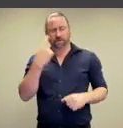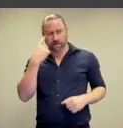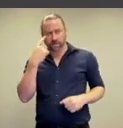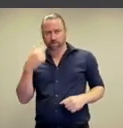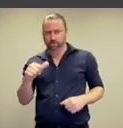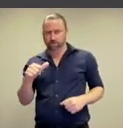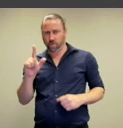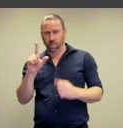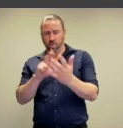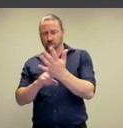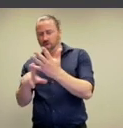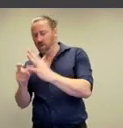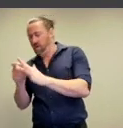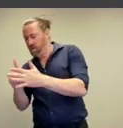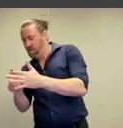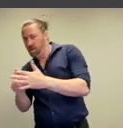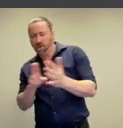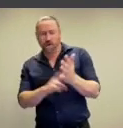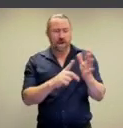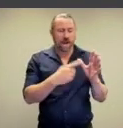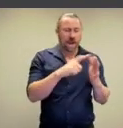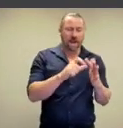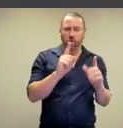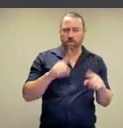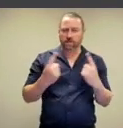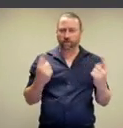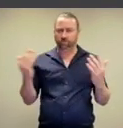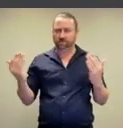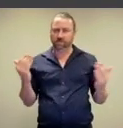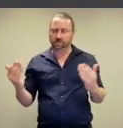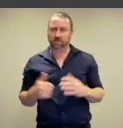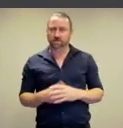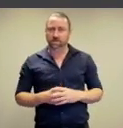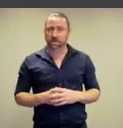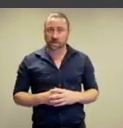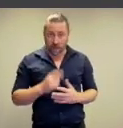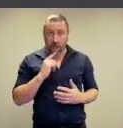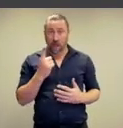about the conventions